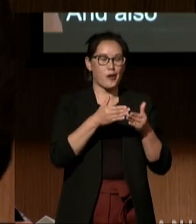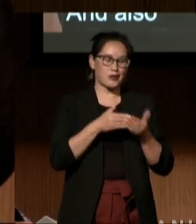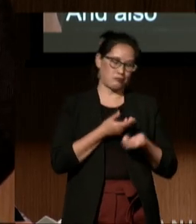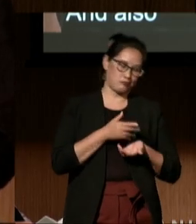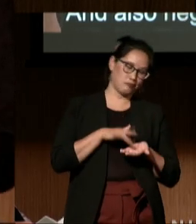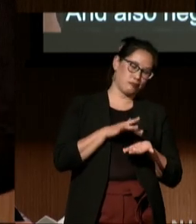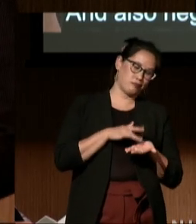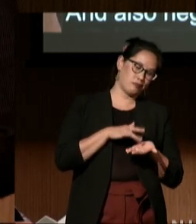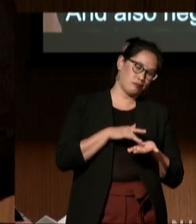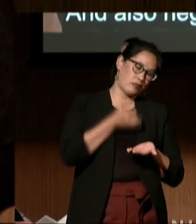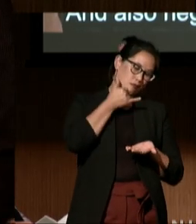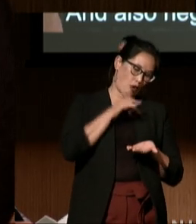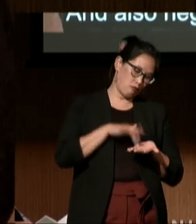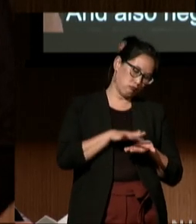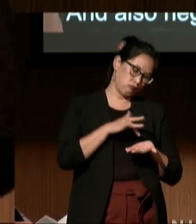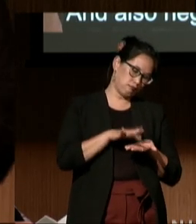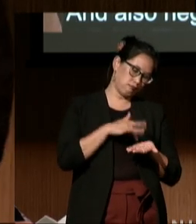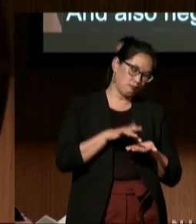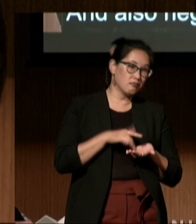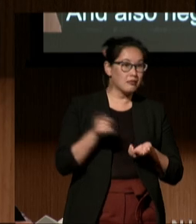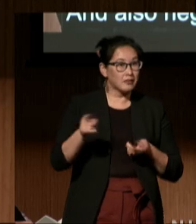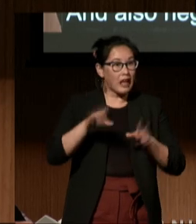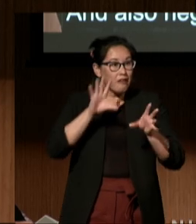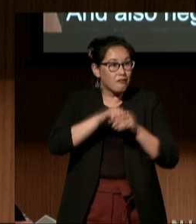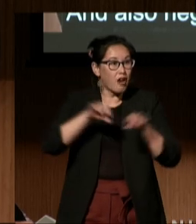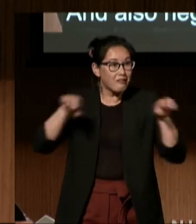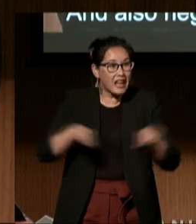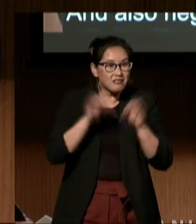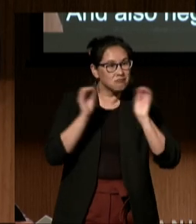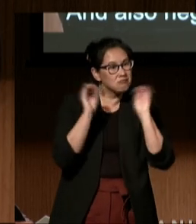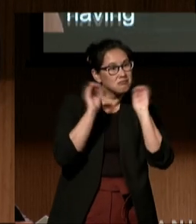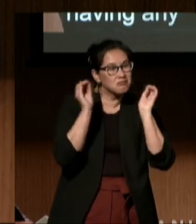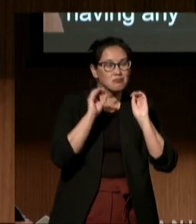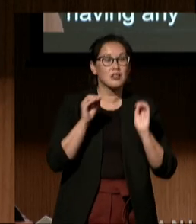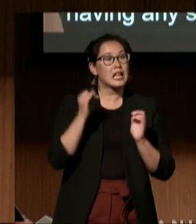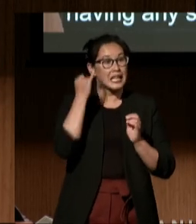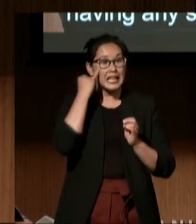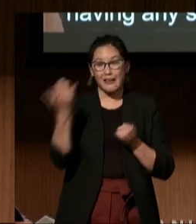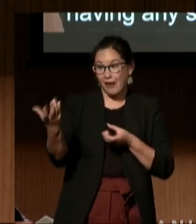or not even doing any type of activities. And even if they did, it was just irrelevant